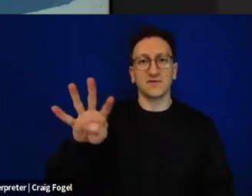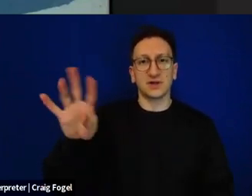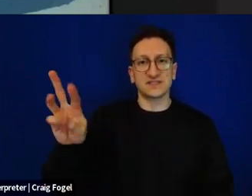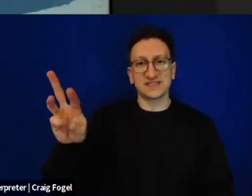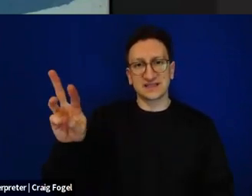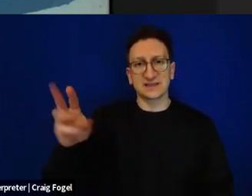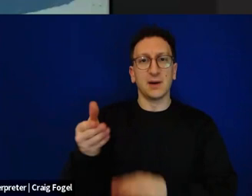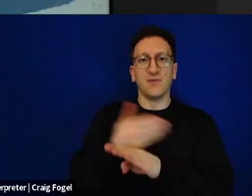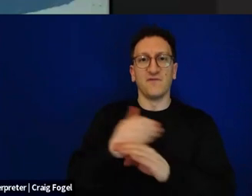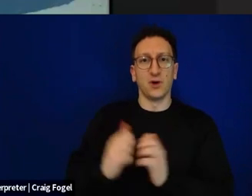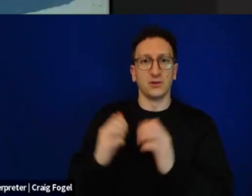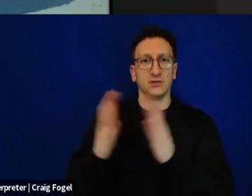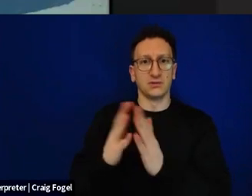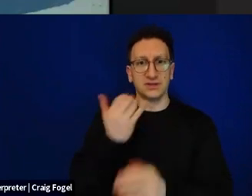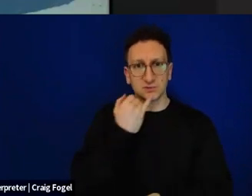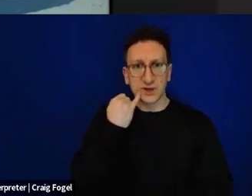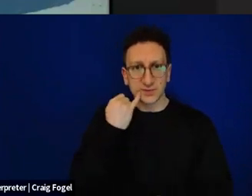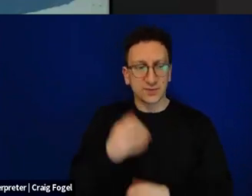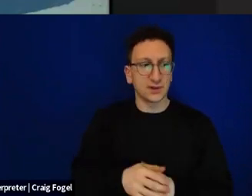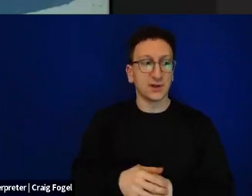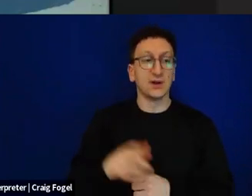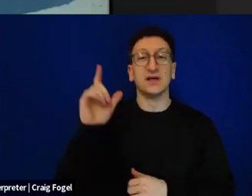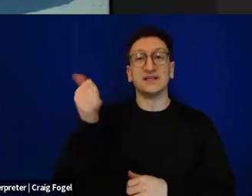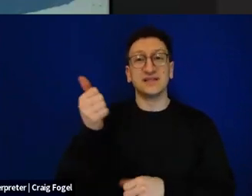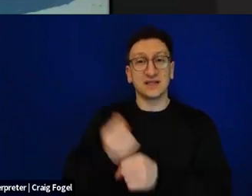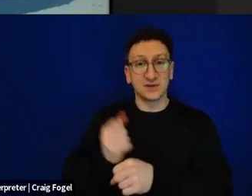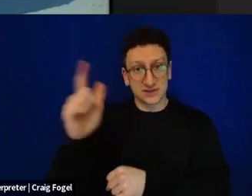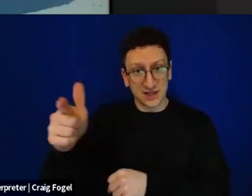and in 1956, they write a version of their own Haggadah, and one of the traditions was